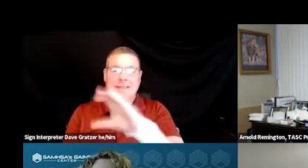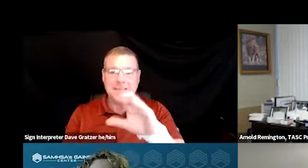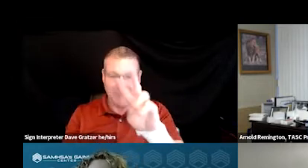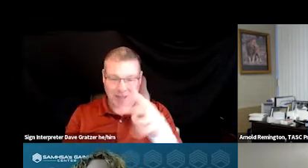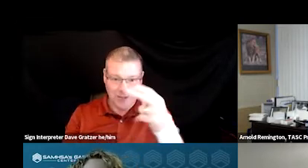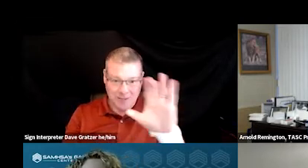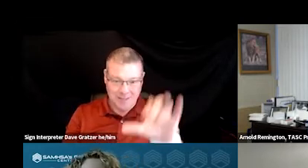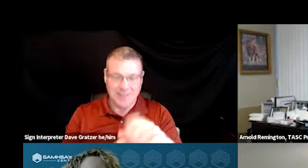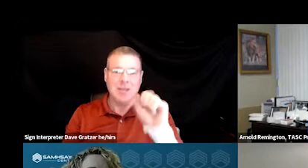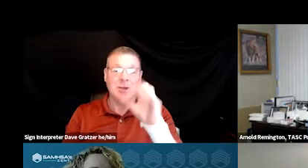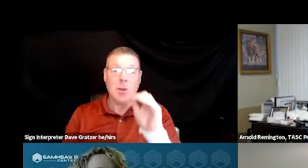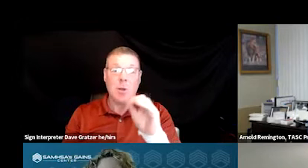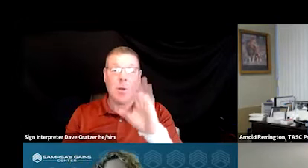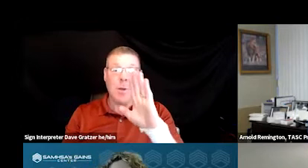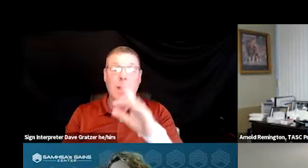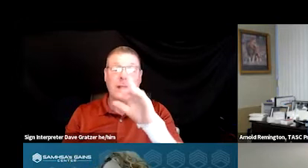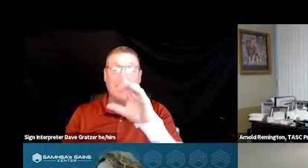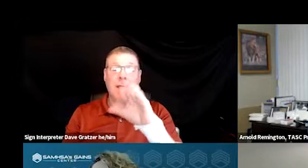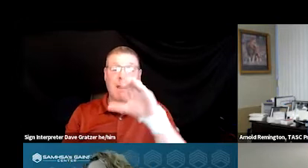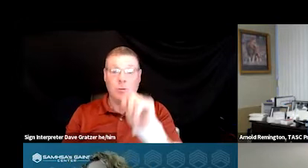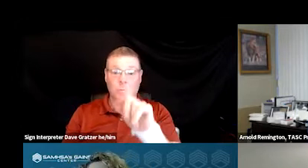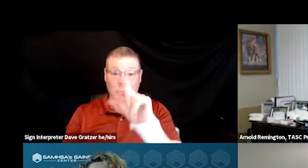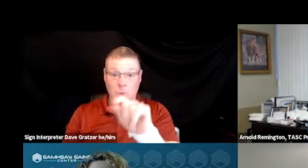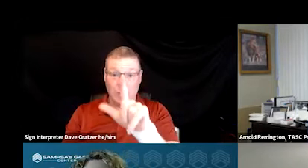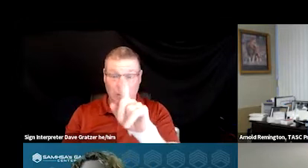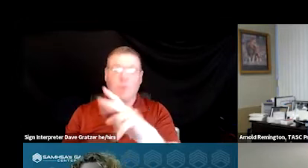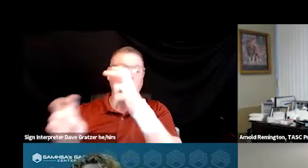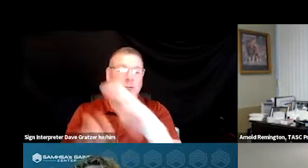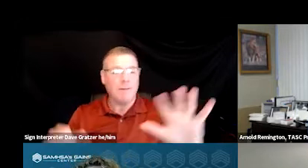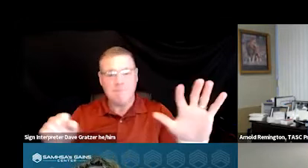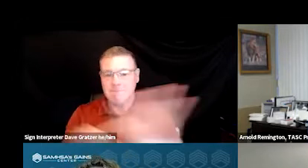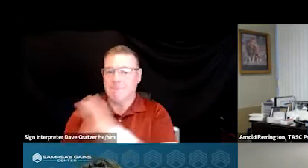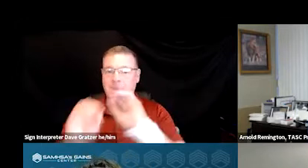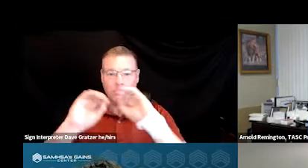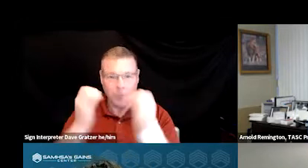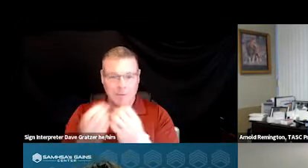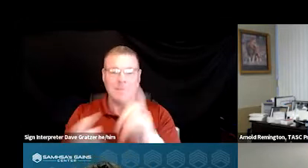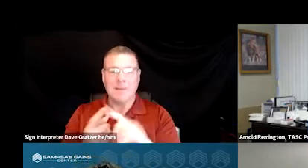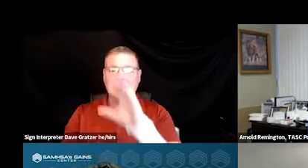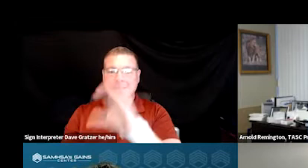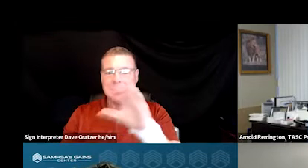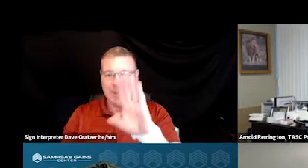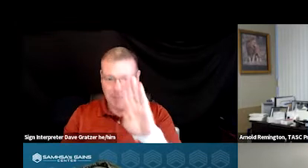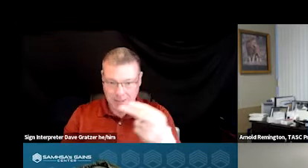So in October of 2021, we transitioned our entire organization into CCBHC,